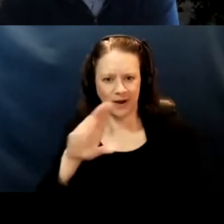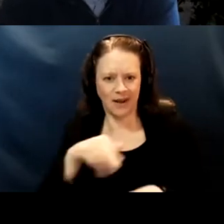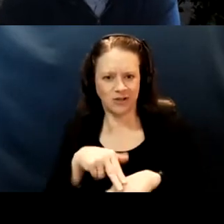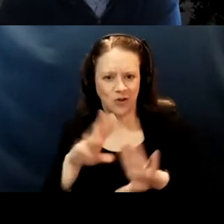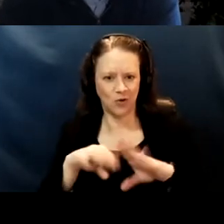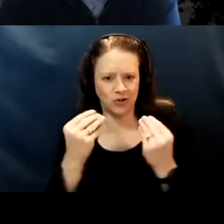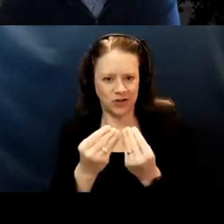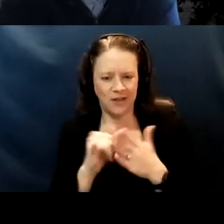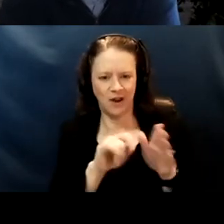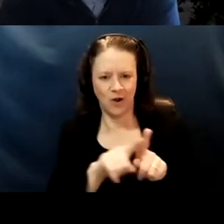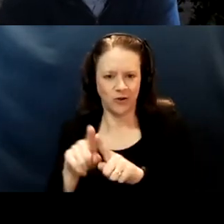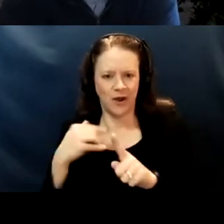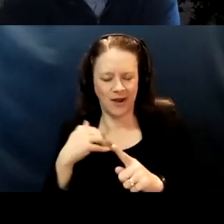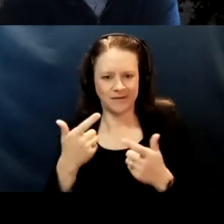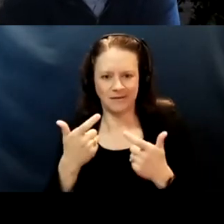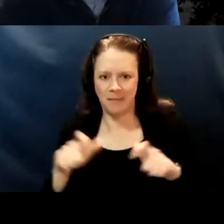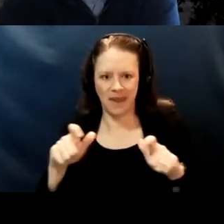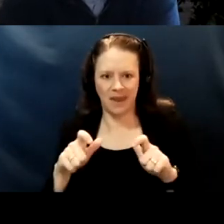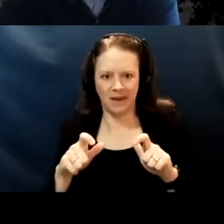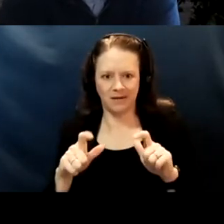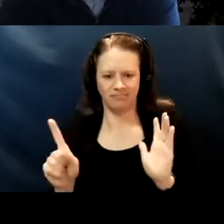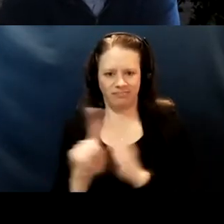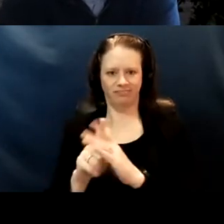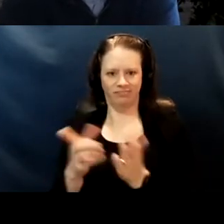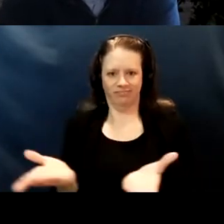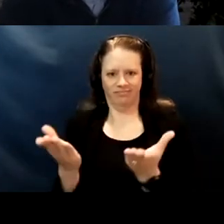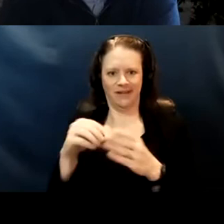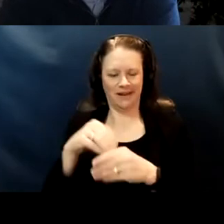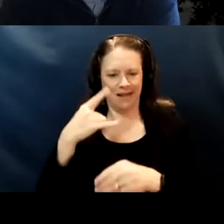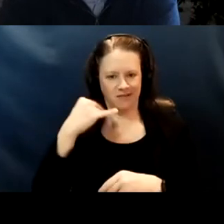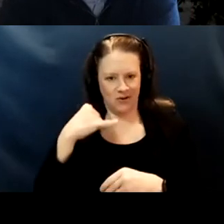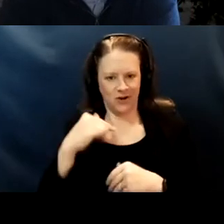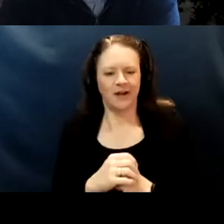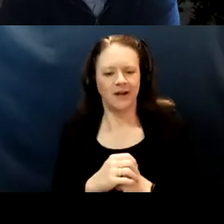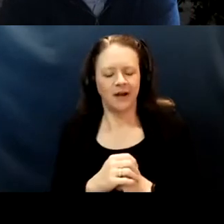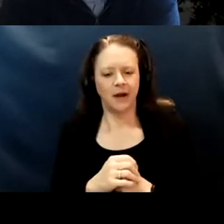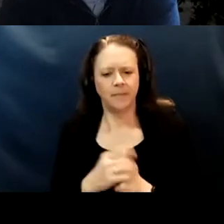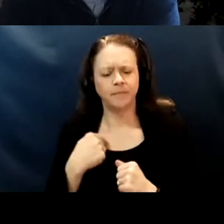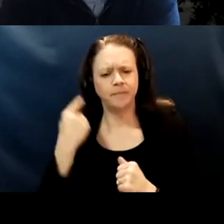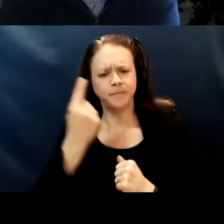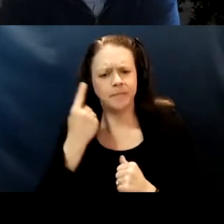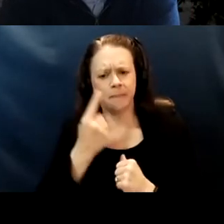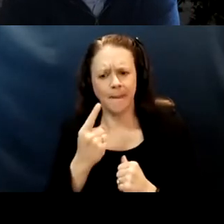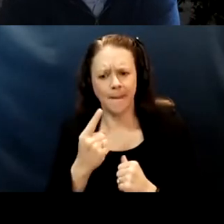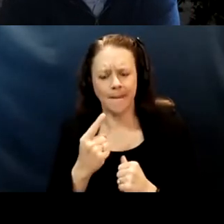that also has a big presence in California. I'm wondering, you know, wearing your national hat.